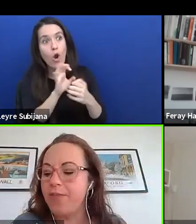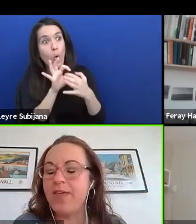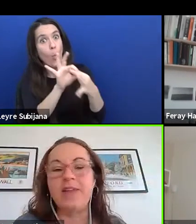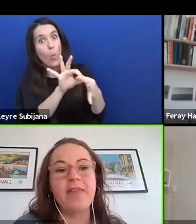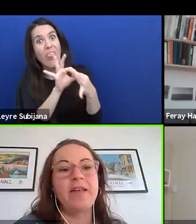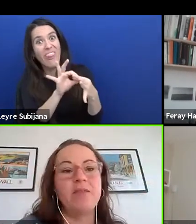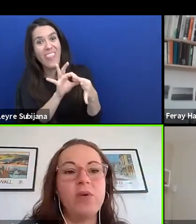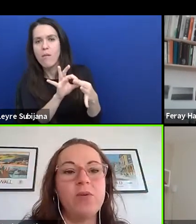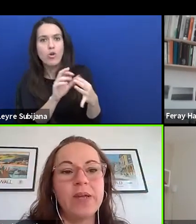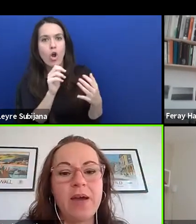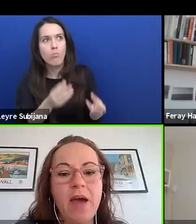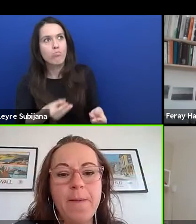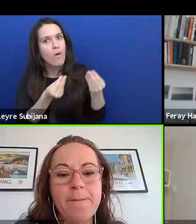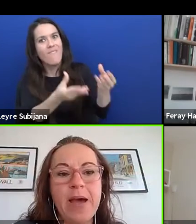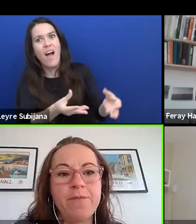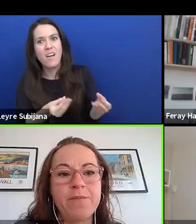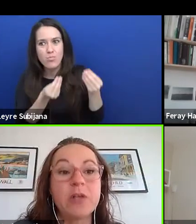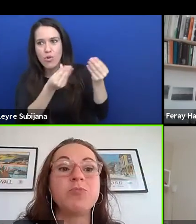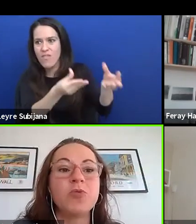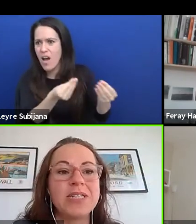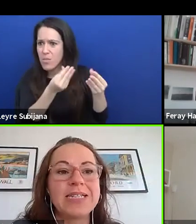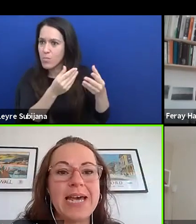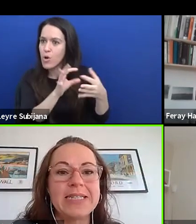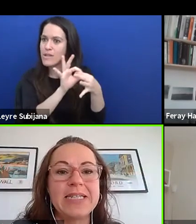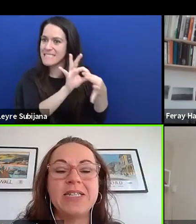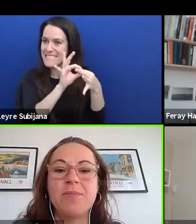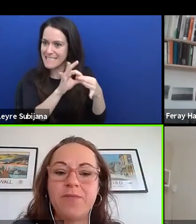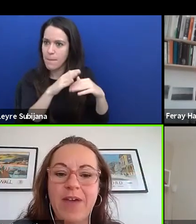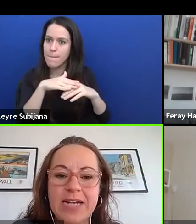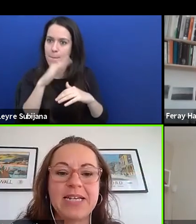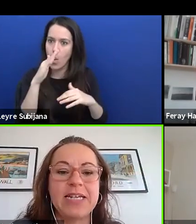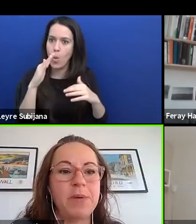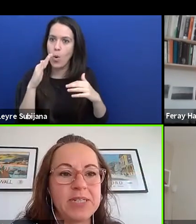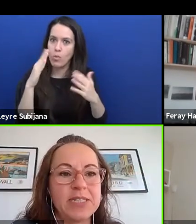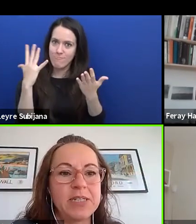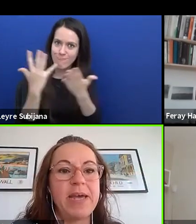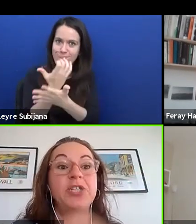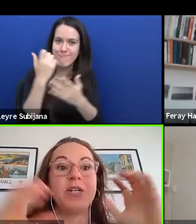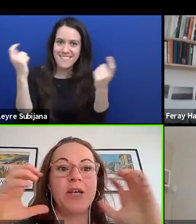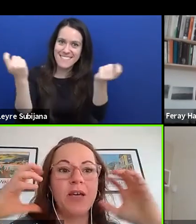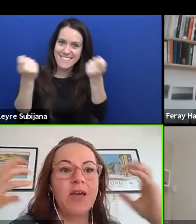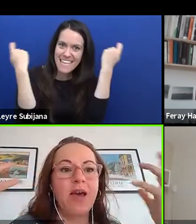I think then we will have much more success in terms of access, participation